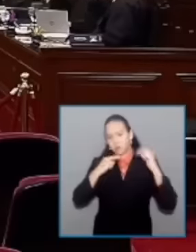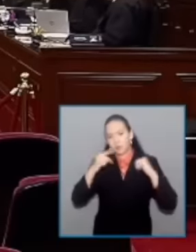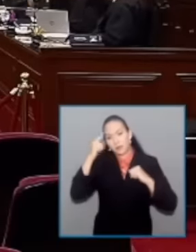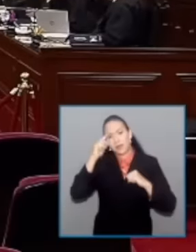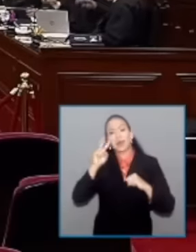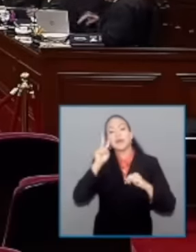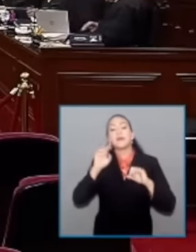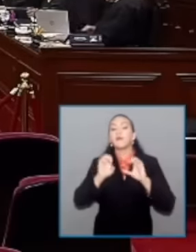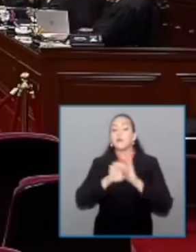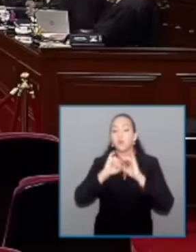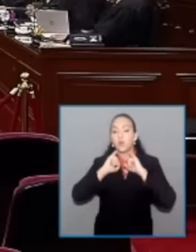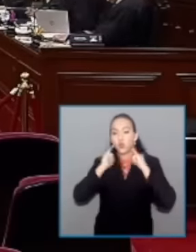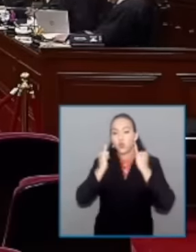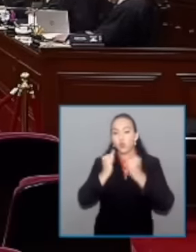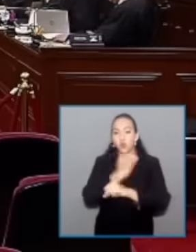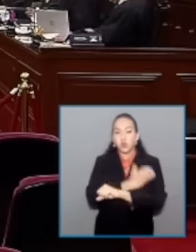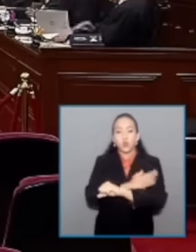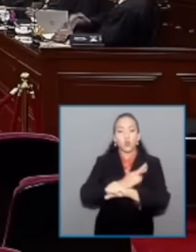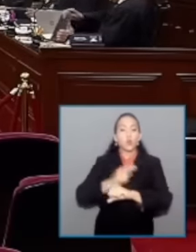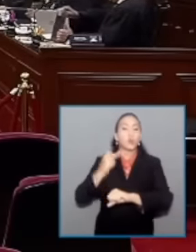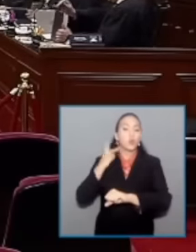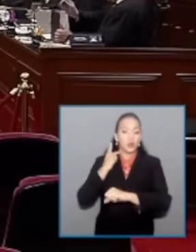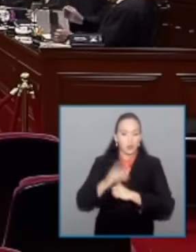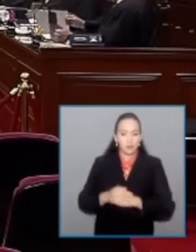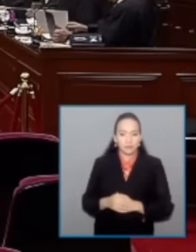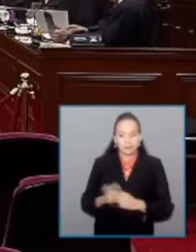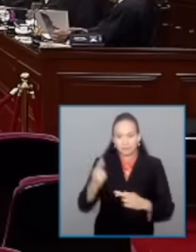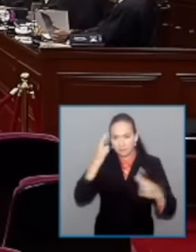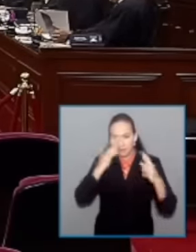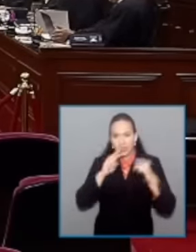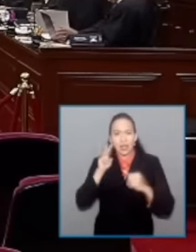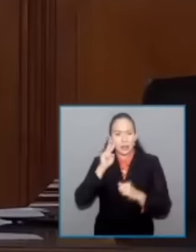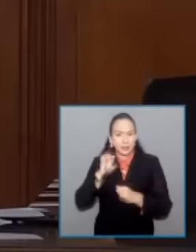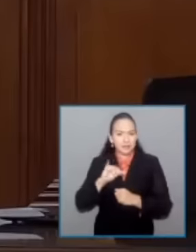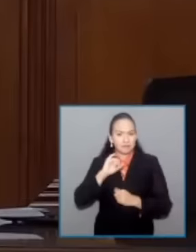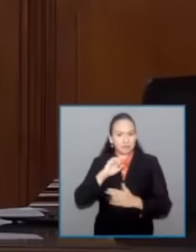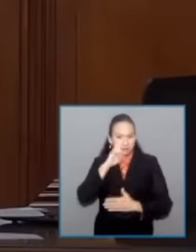For the first time in months, the president of the nation's supreme court of justice